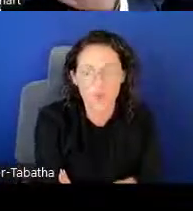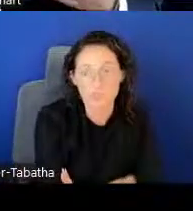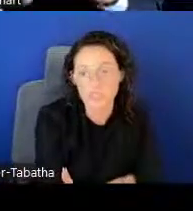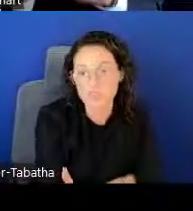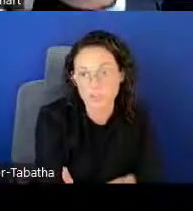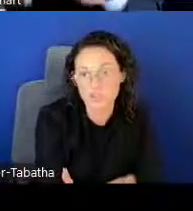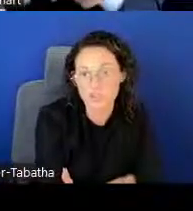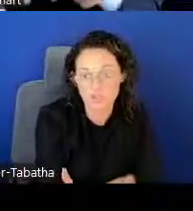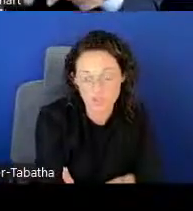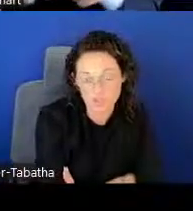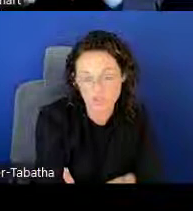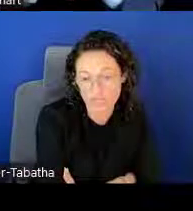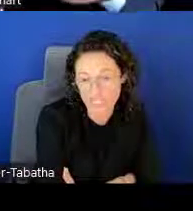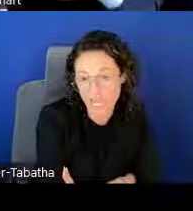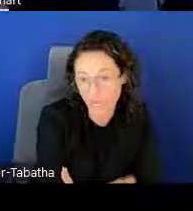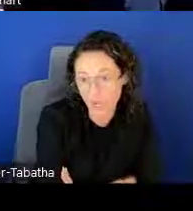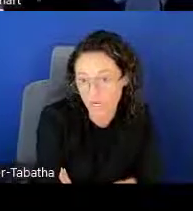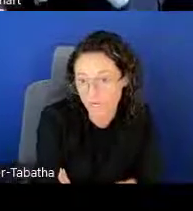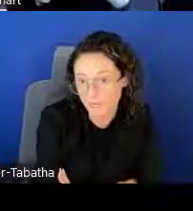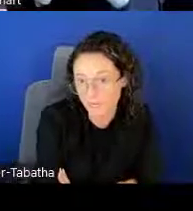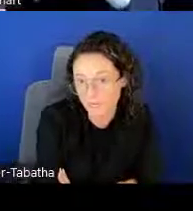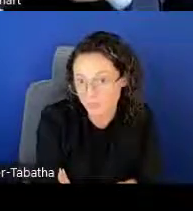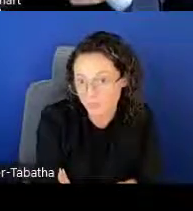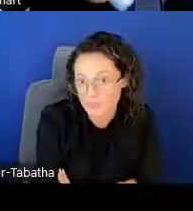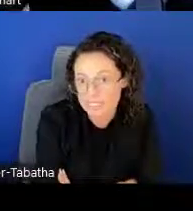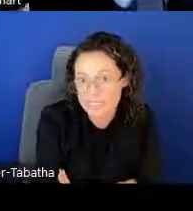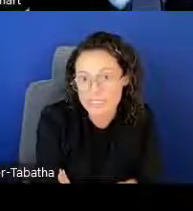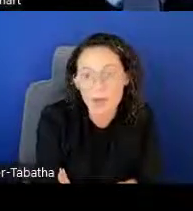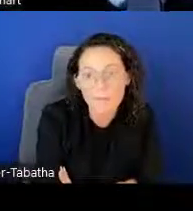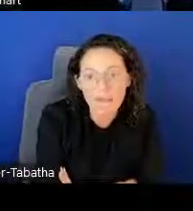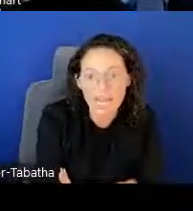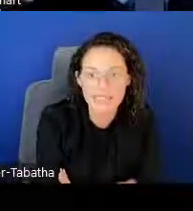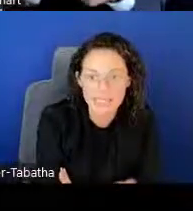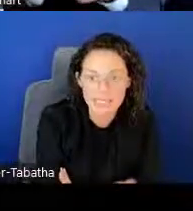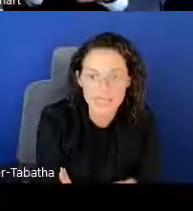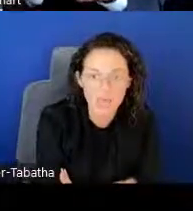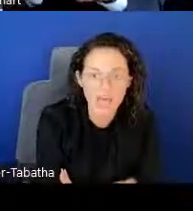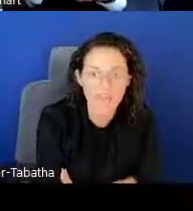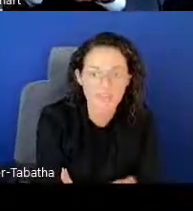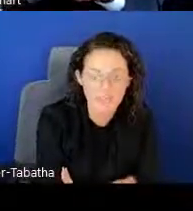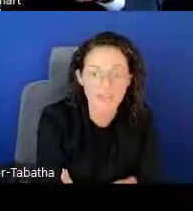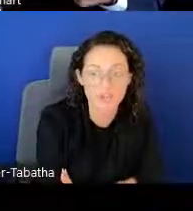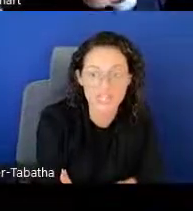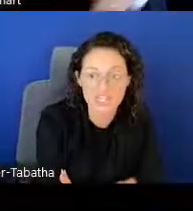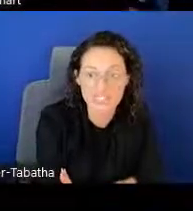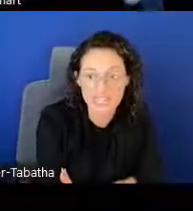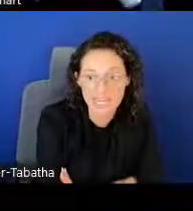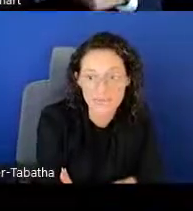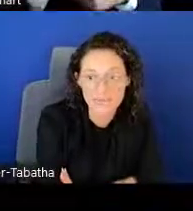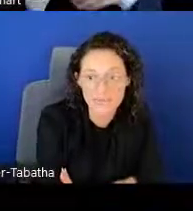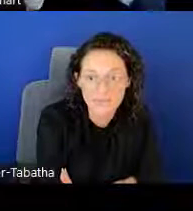Also similar to the REACH category, some ICs will have in their mission statement